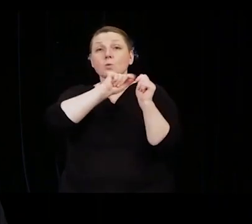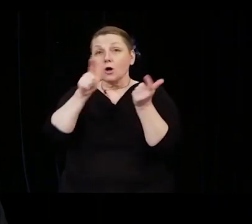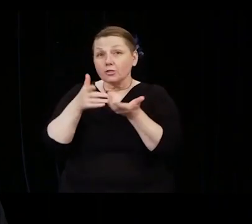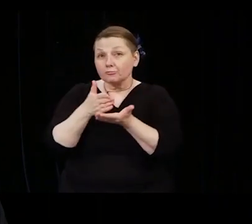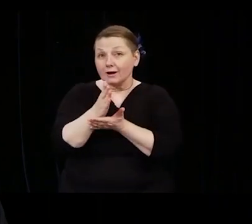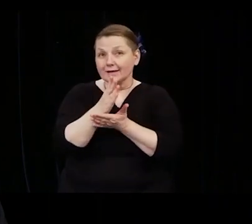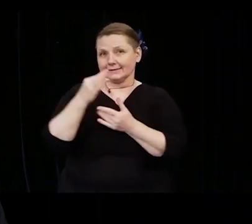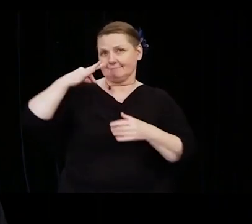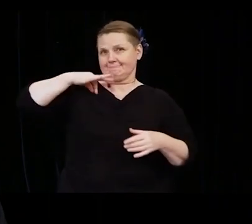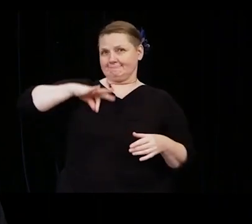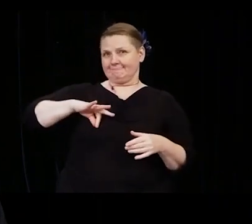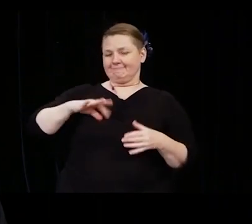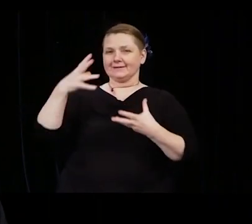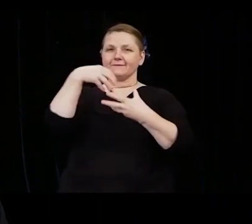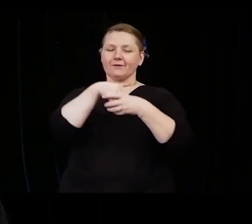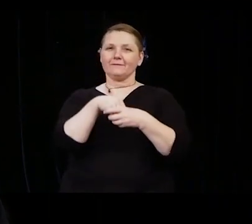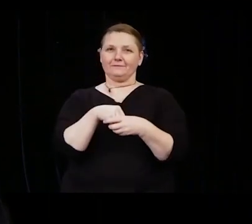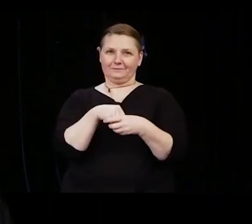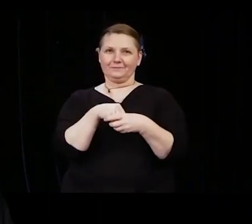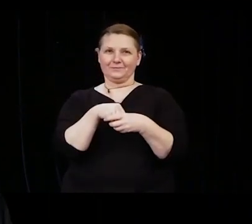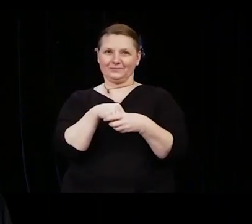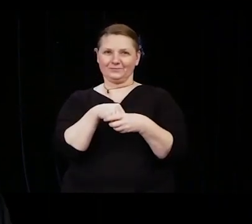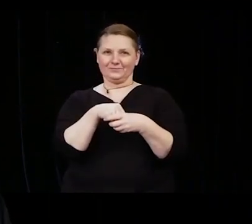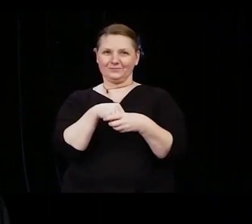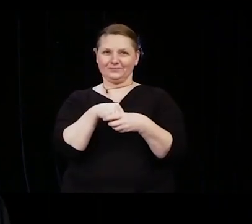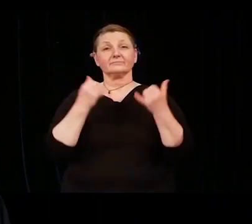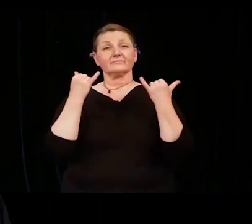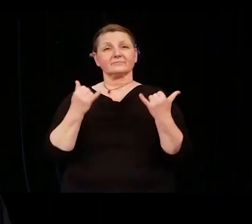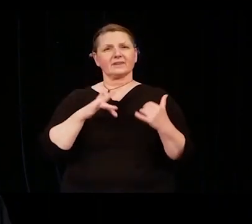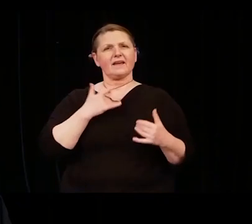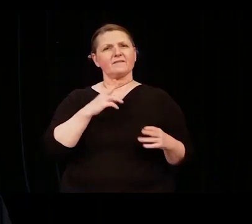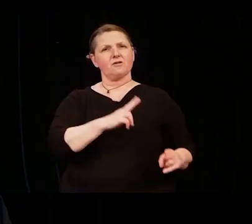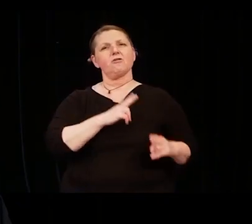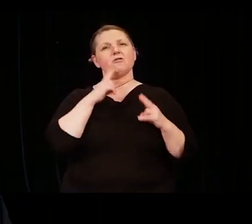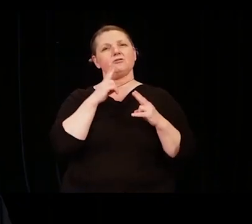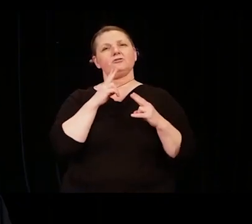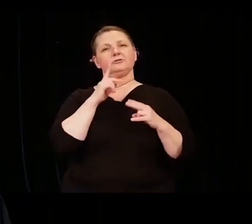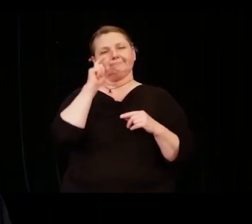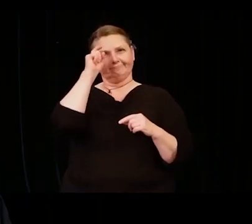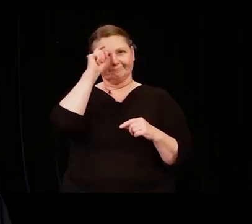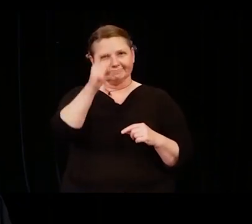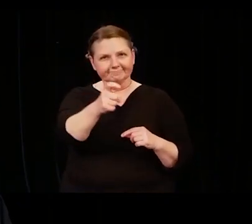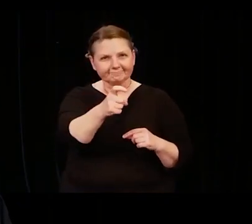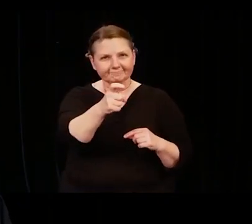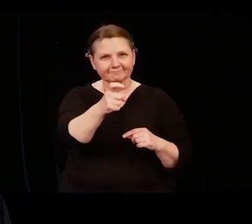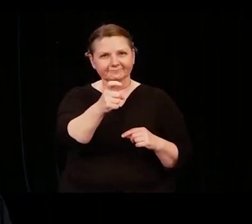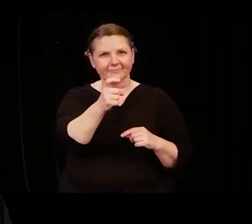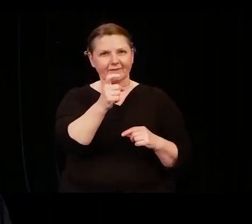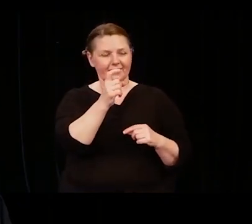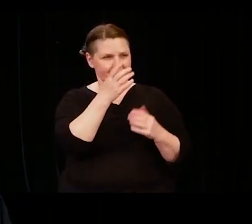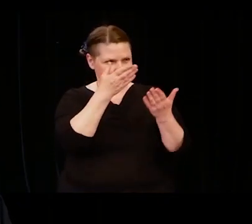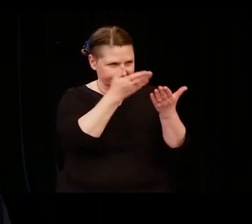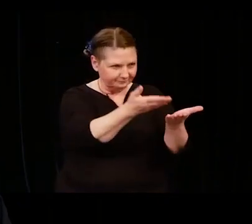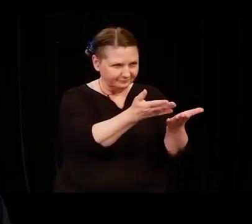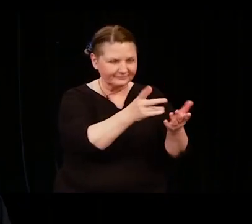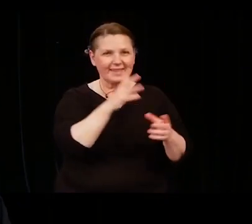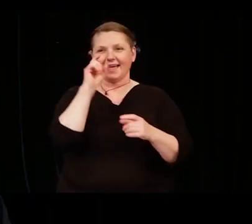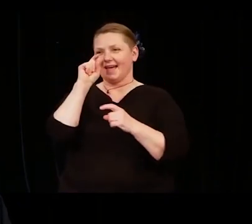pertaining thereto. It is now my great honor to present the classes of 2020 and 2021.